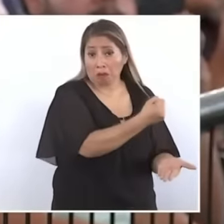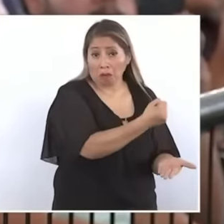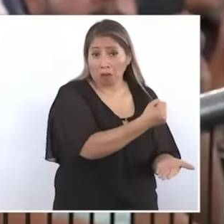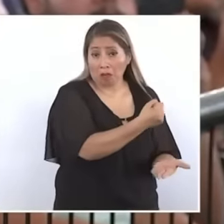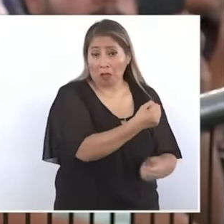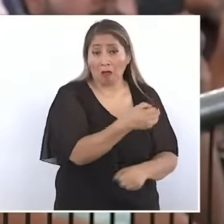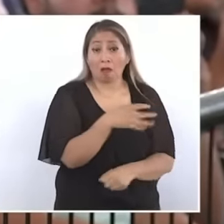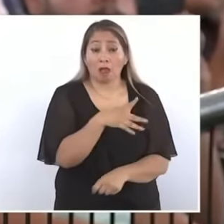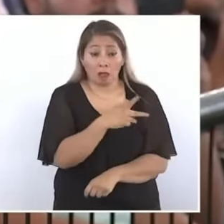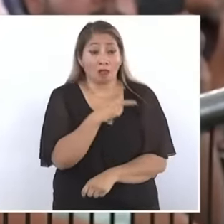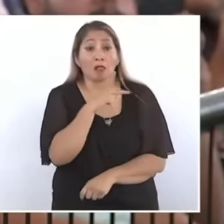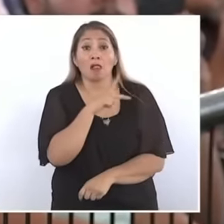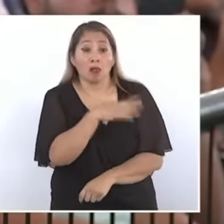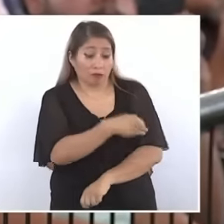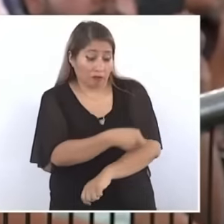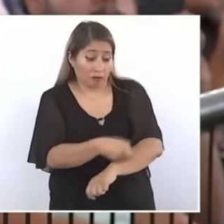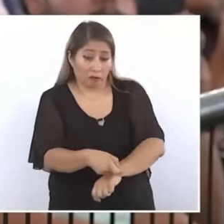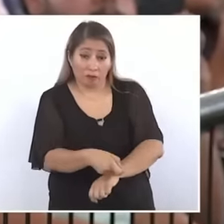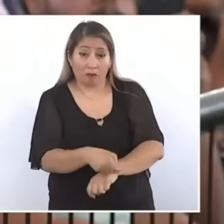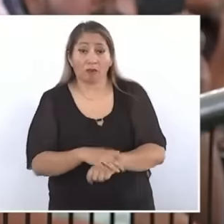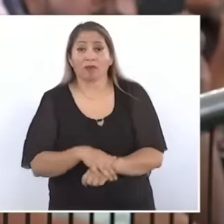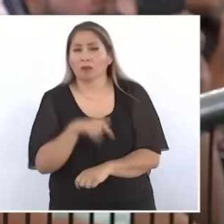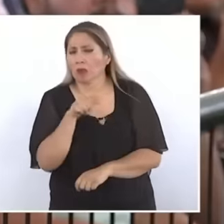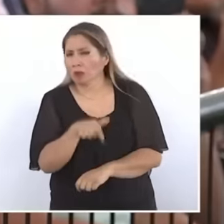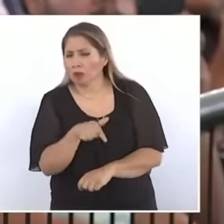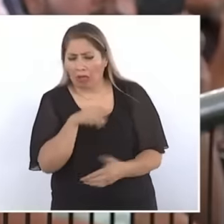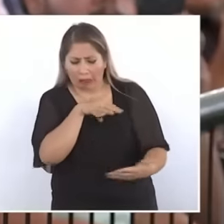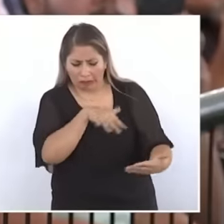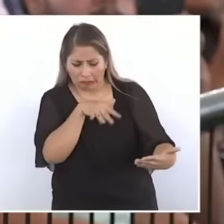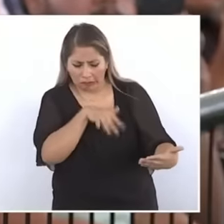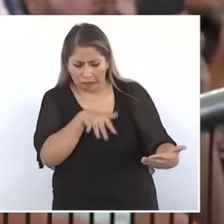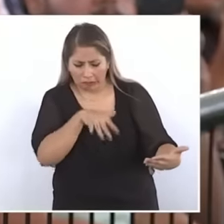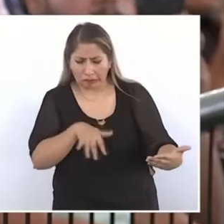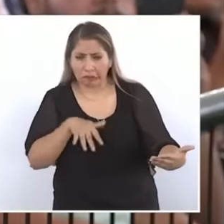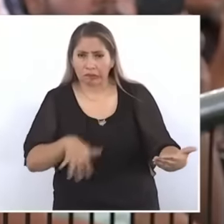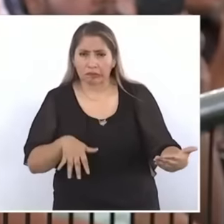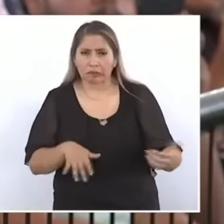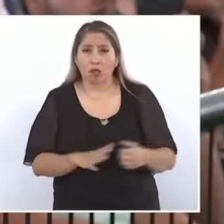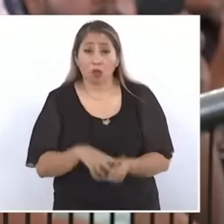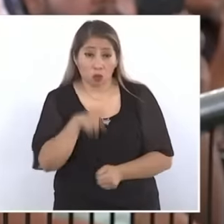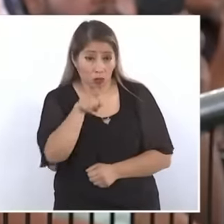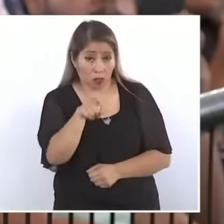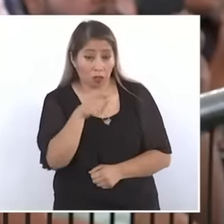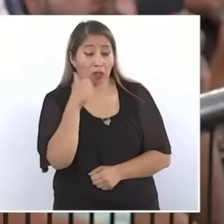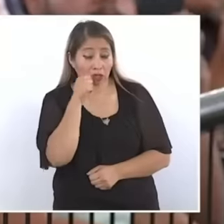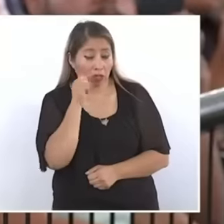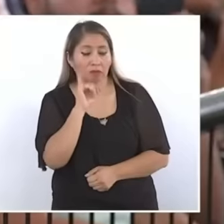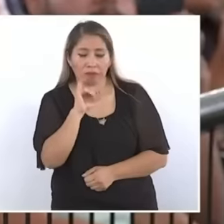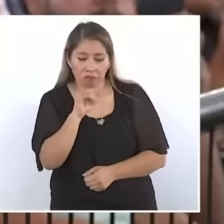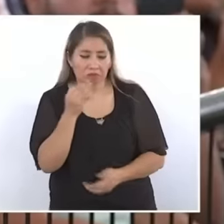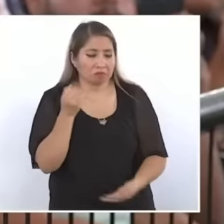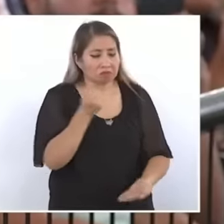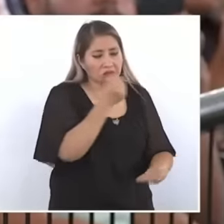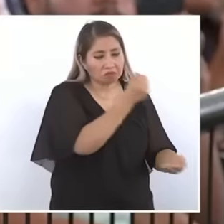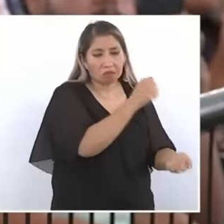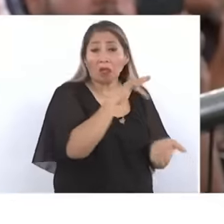Conchos pasta bereaved and he did so, he compensated them because thank you very much for that good